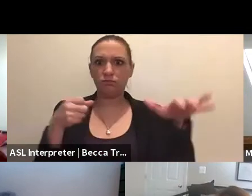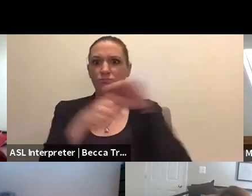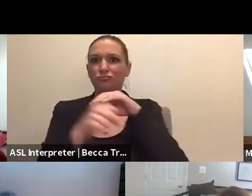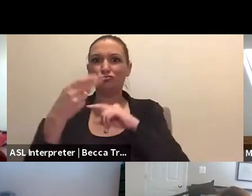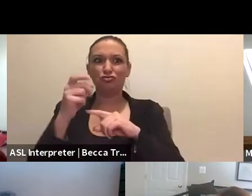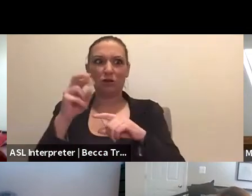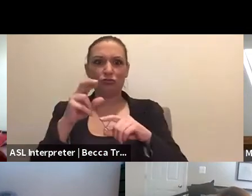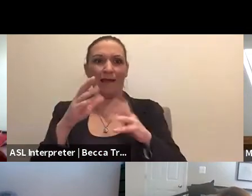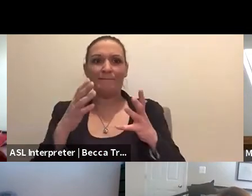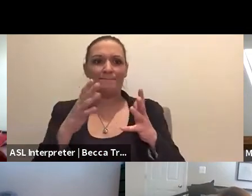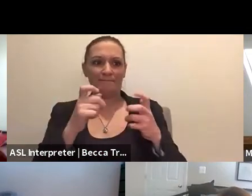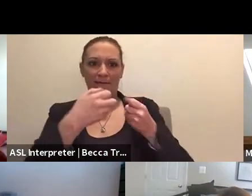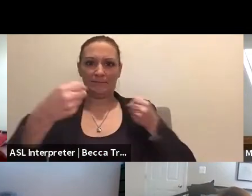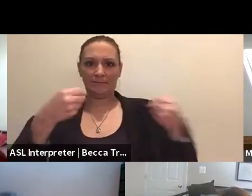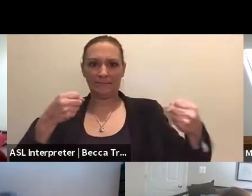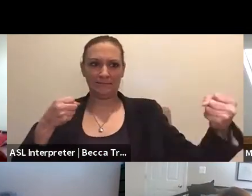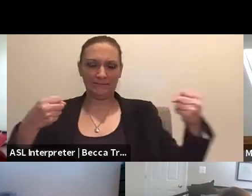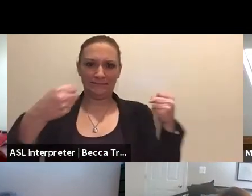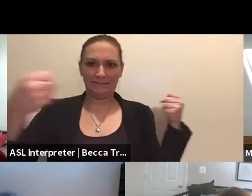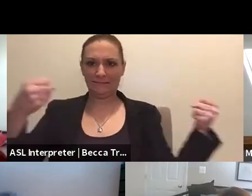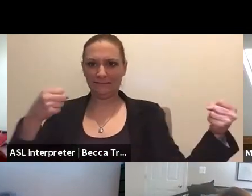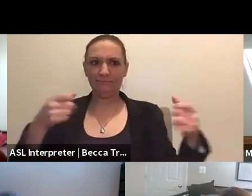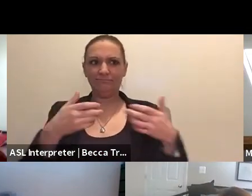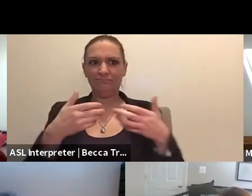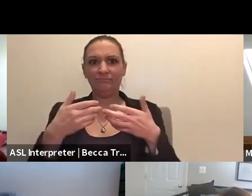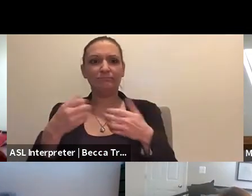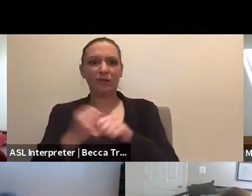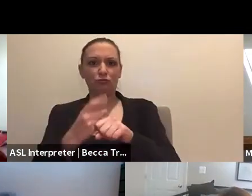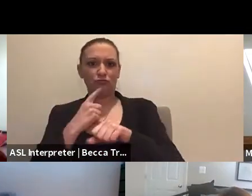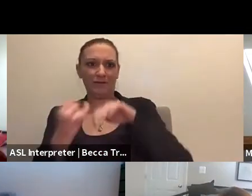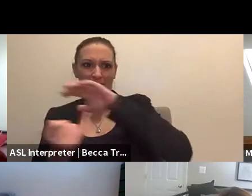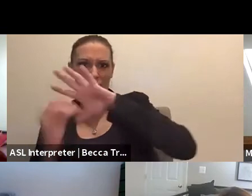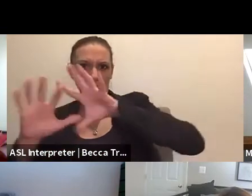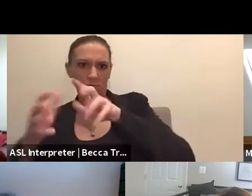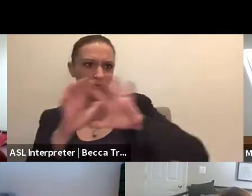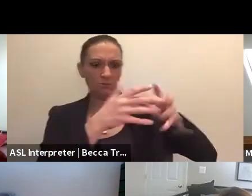to accommodate for isolation care area. Okay?